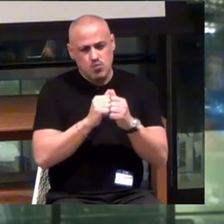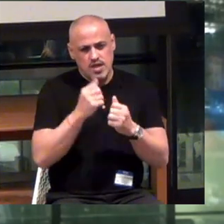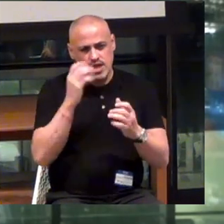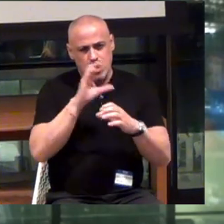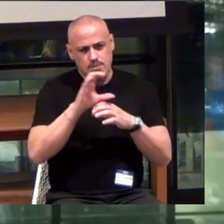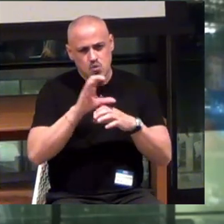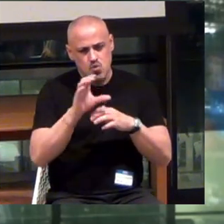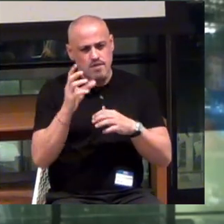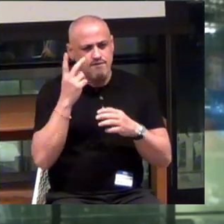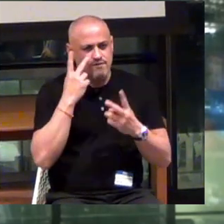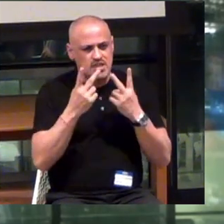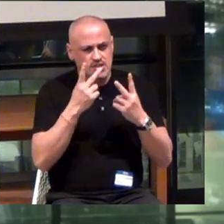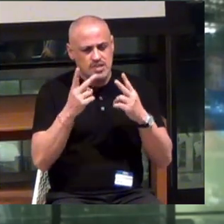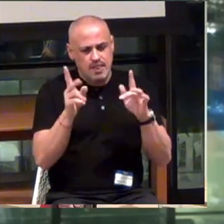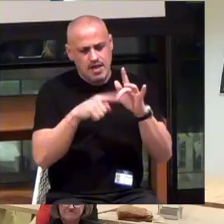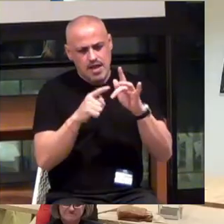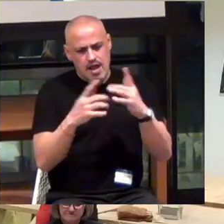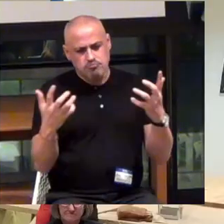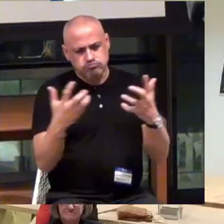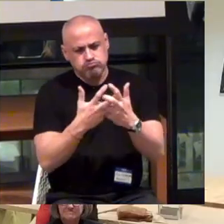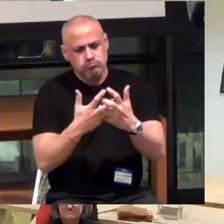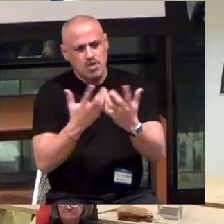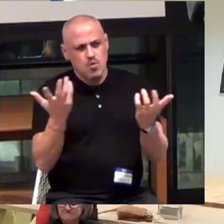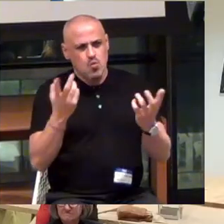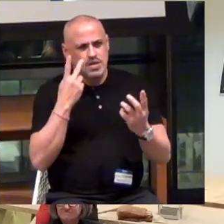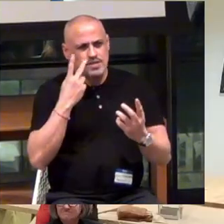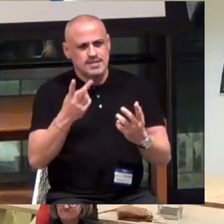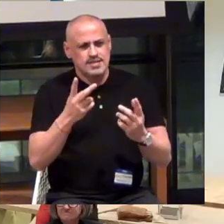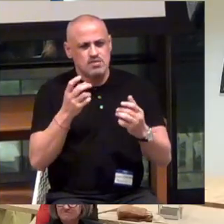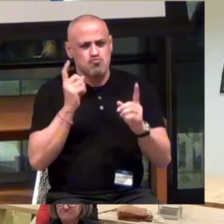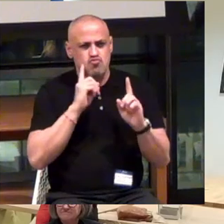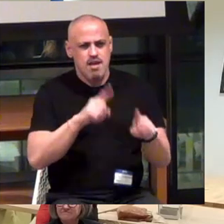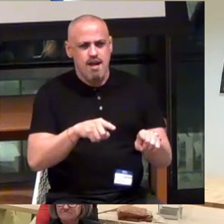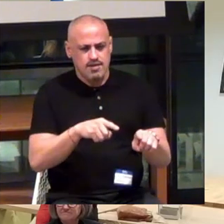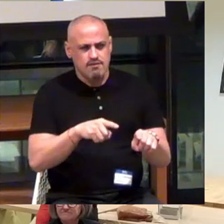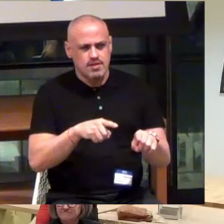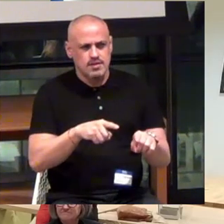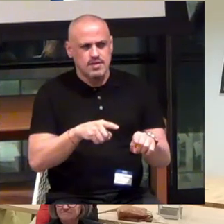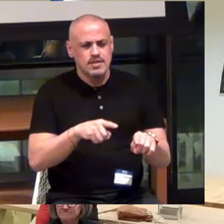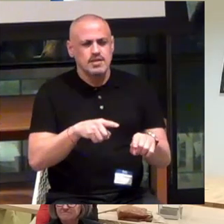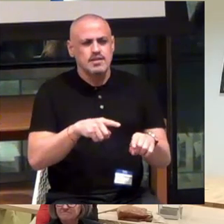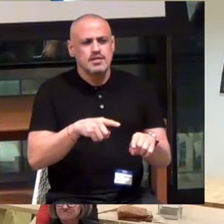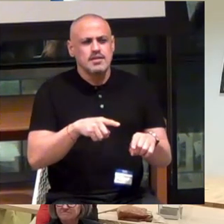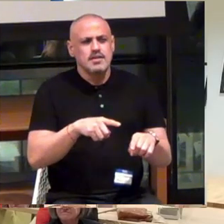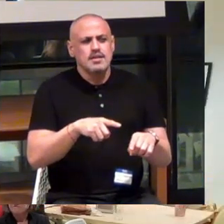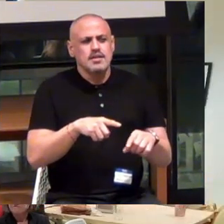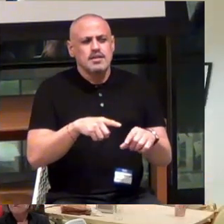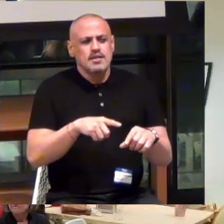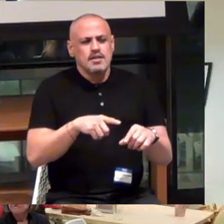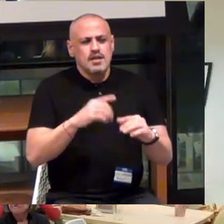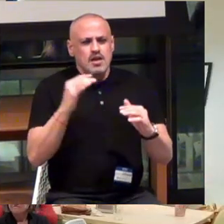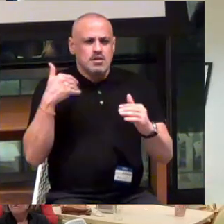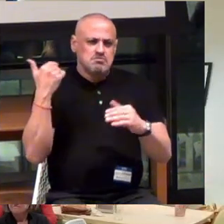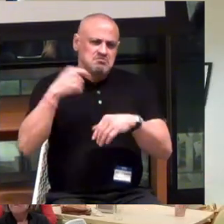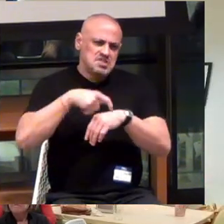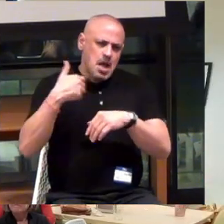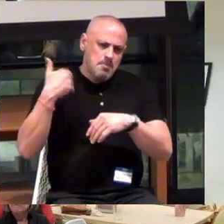And closing the gaps in what is seen reactively, and then over time, with that information,